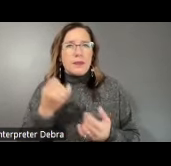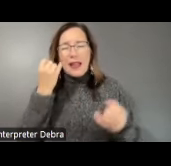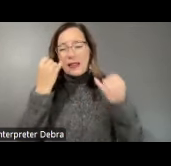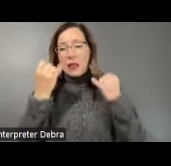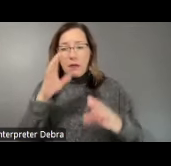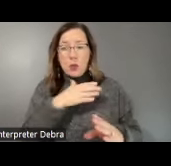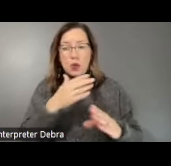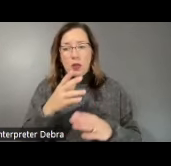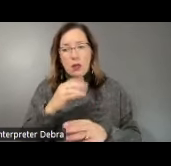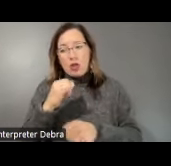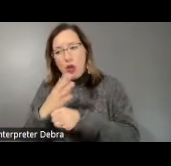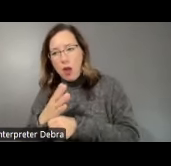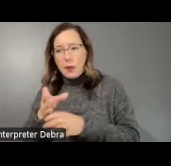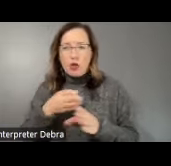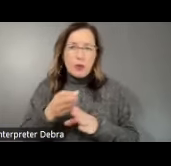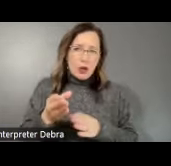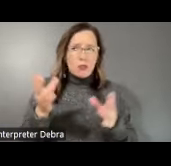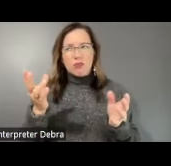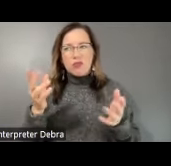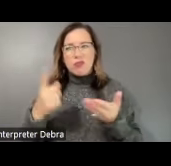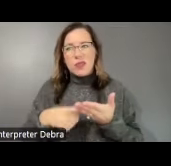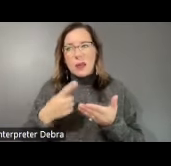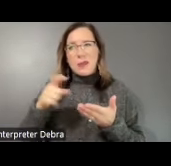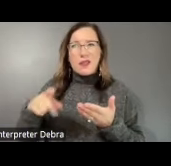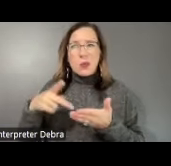job and music being a career, sometimes you have to pay tickets, you have to move around, you have